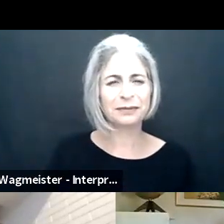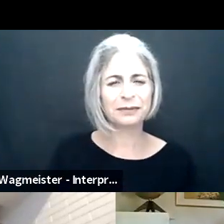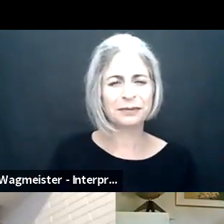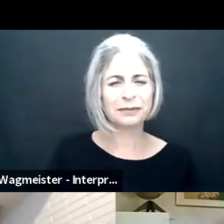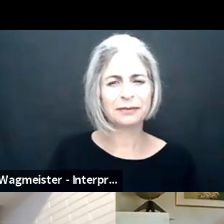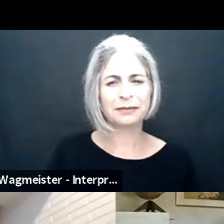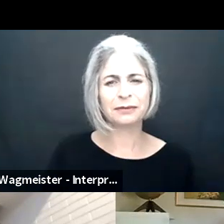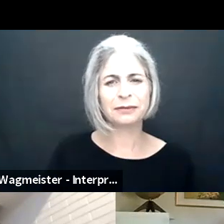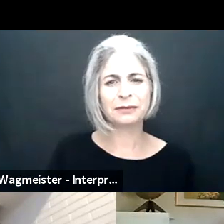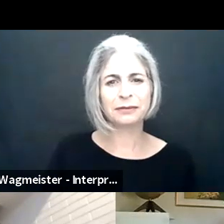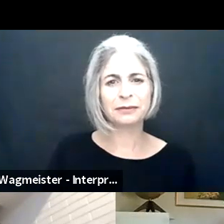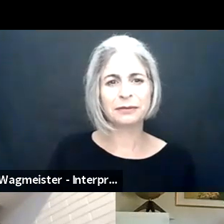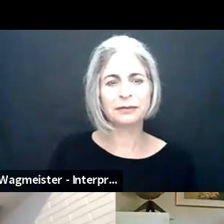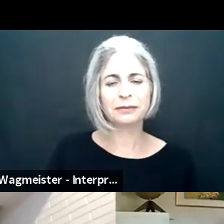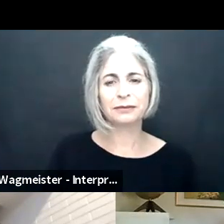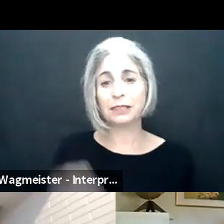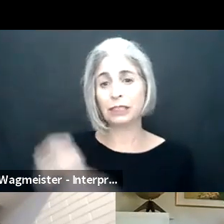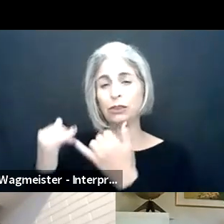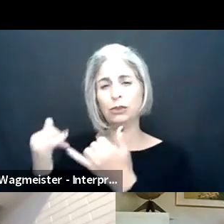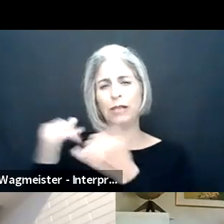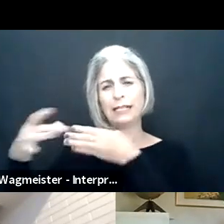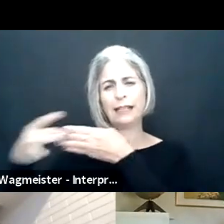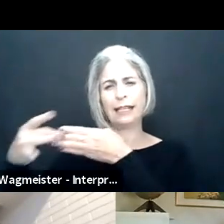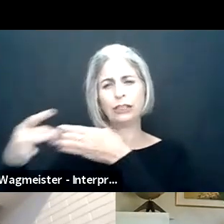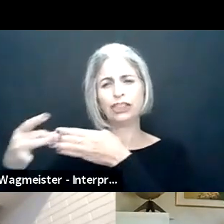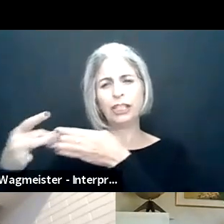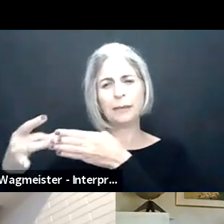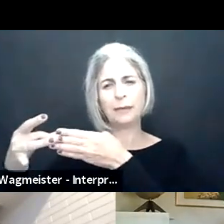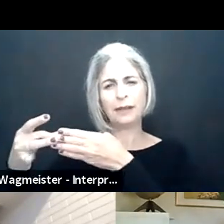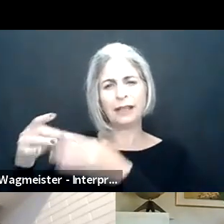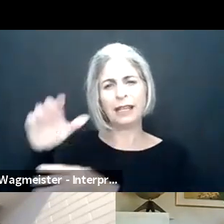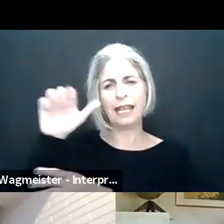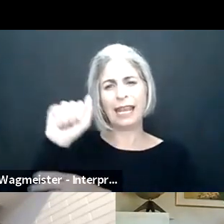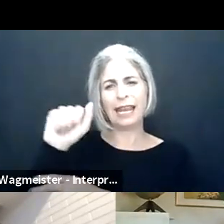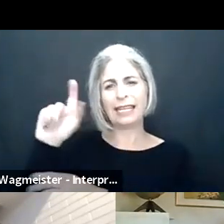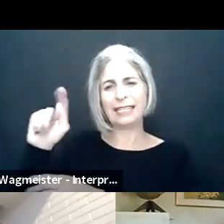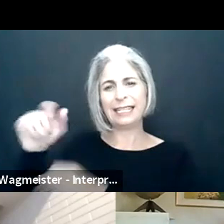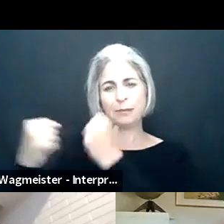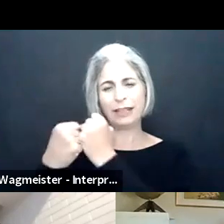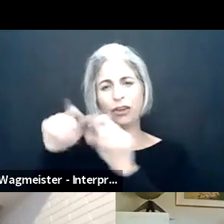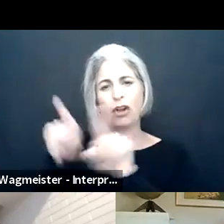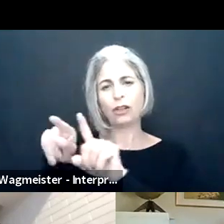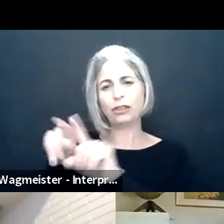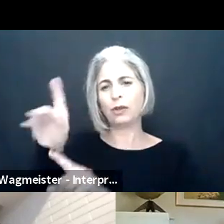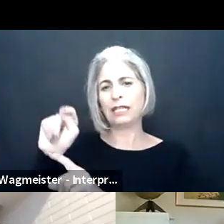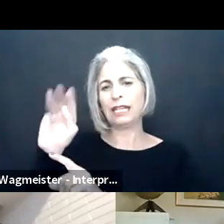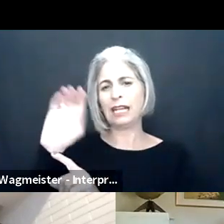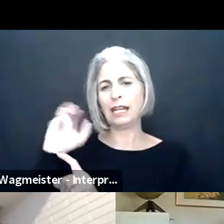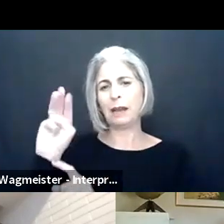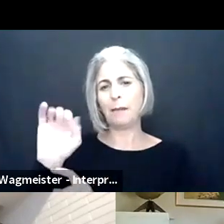Here we go. Thank you. Sam: Okay. Today's virtual leadership briefing is